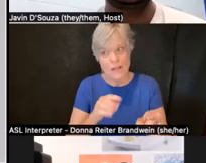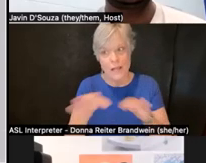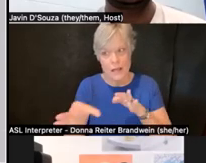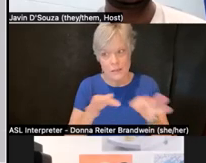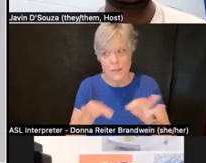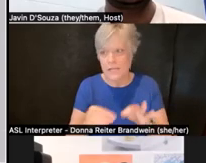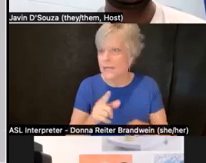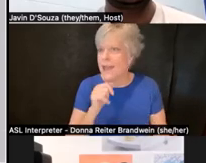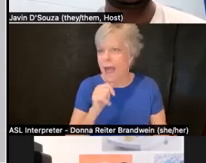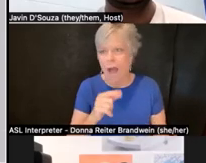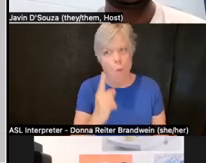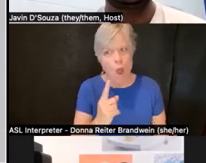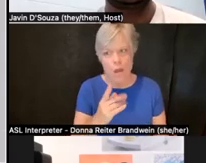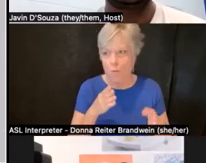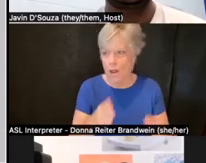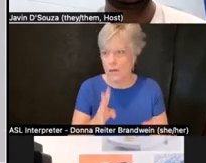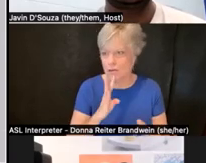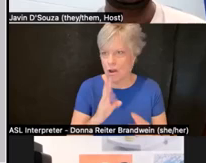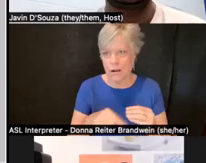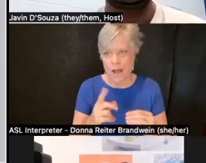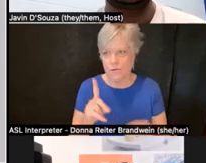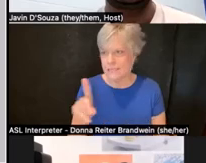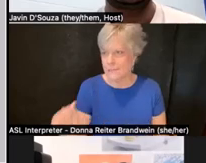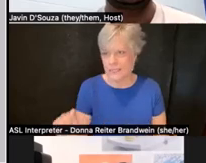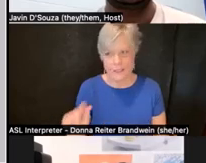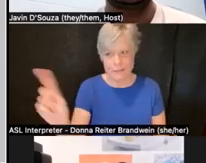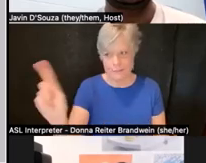that there's a clear and unthwarted way